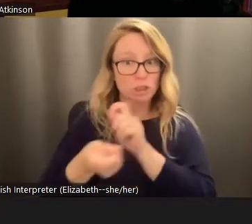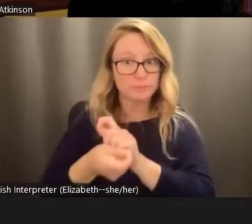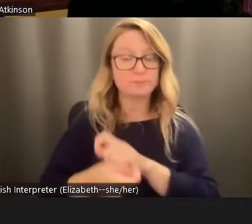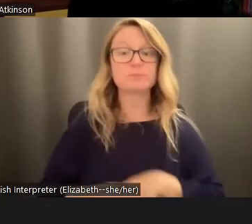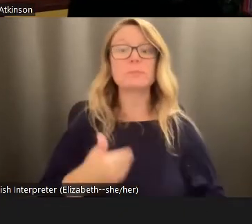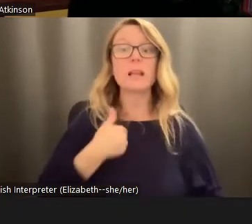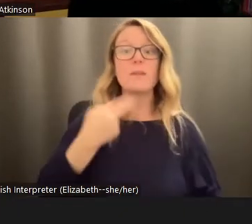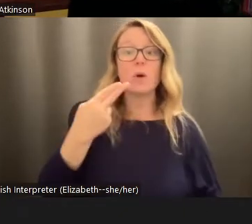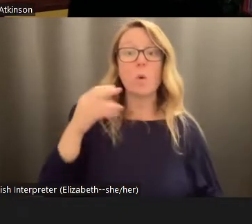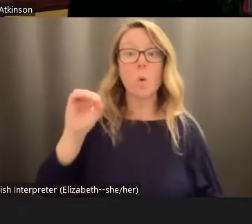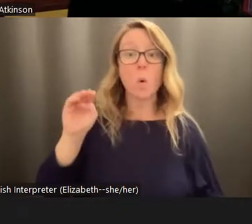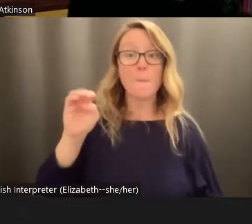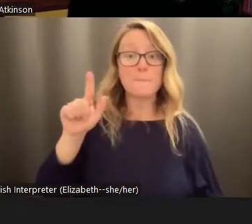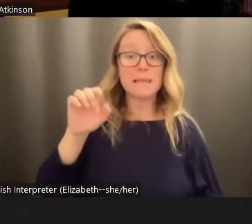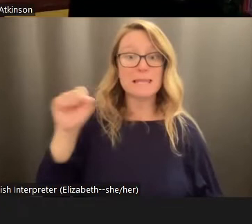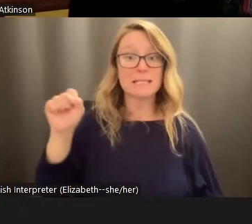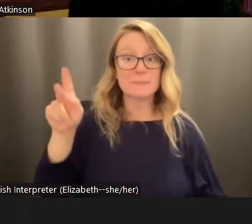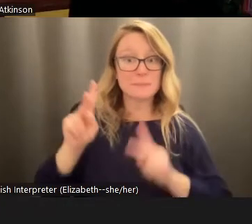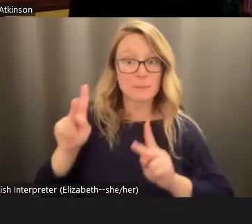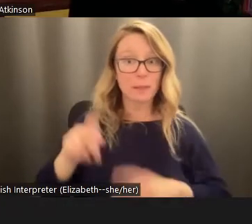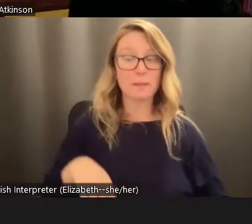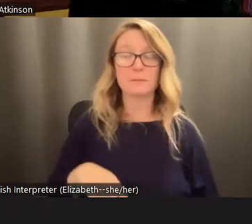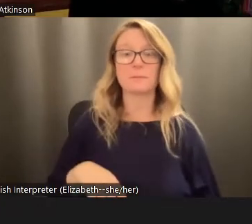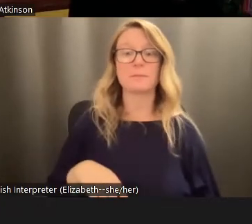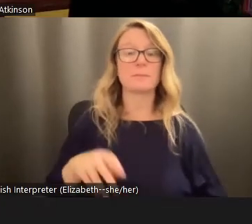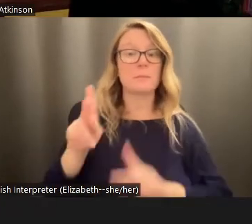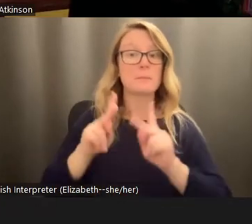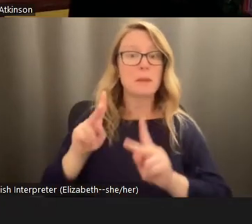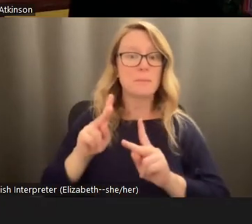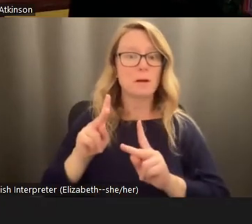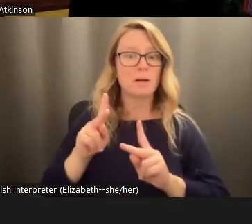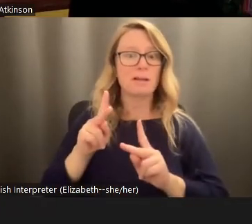out here, we have people that are fearing more and more being